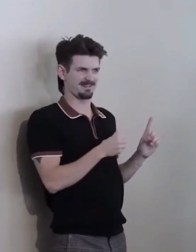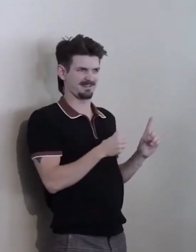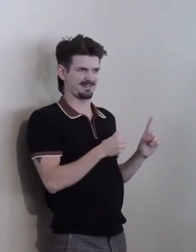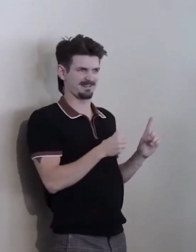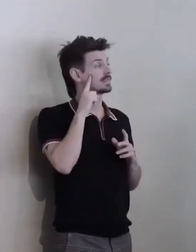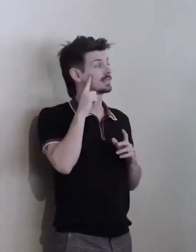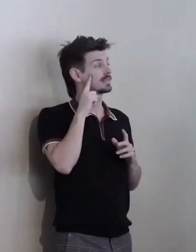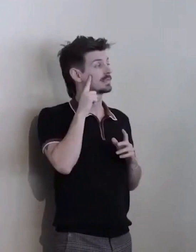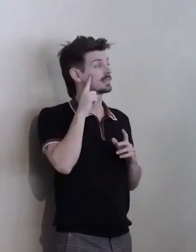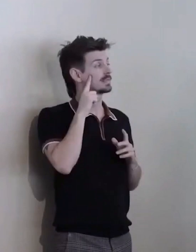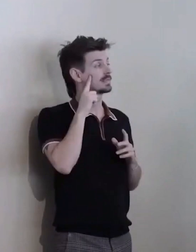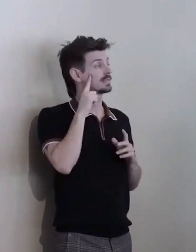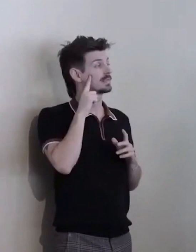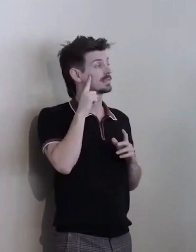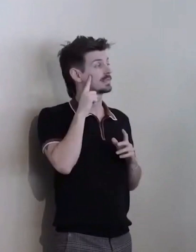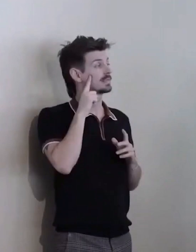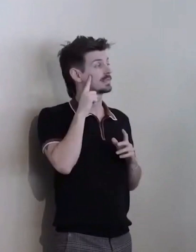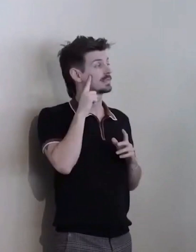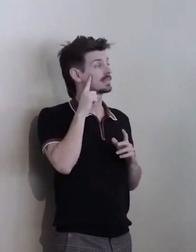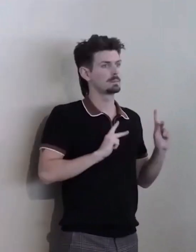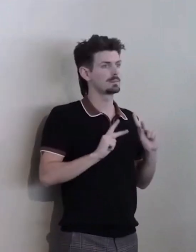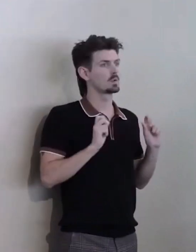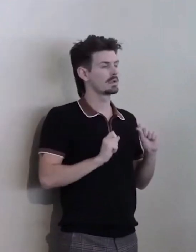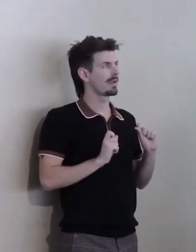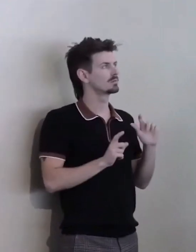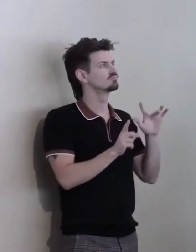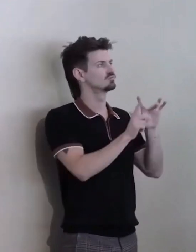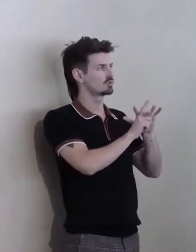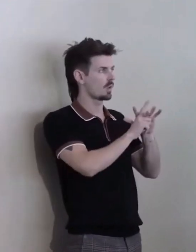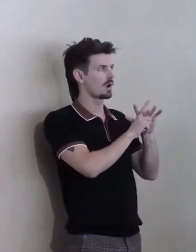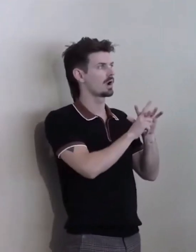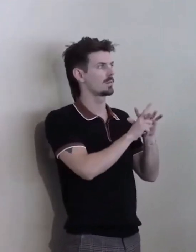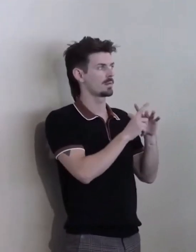for more people to experience, respect and dignity in health care settings.